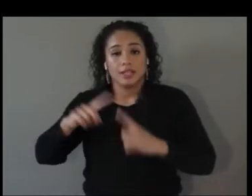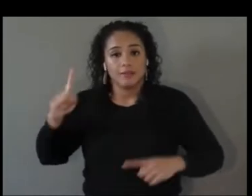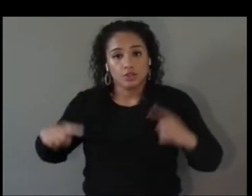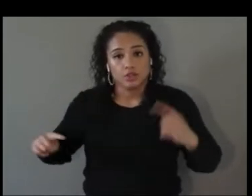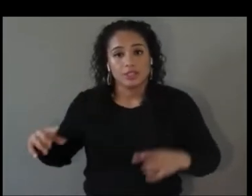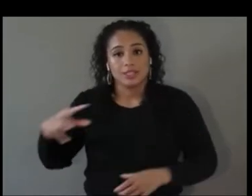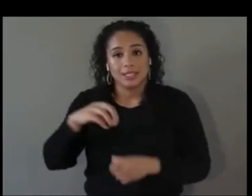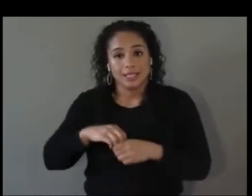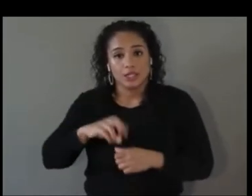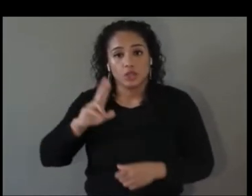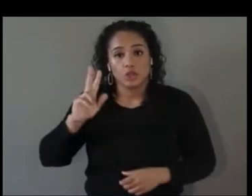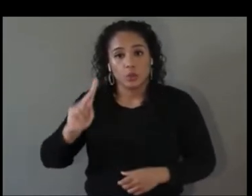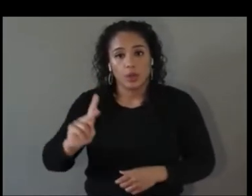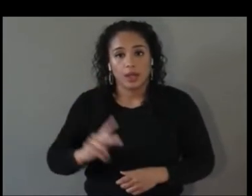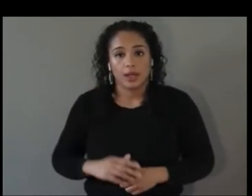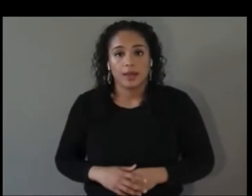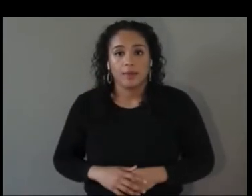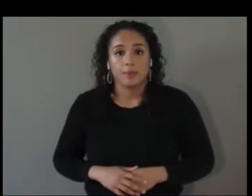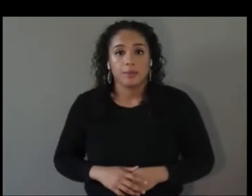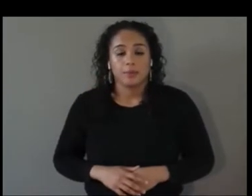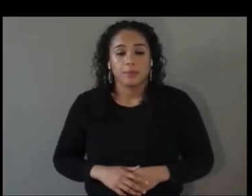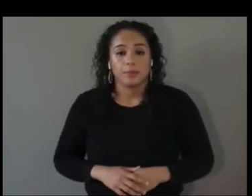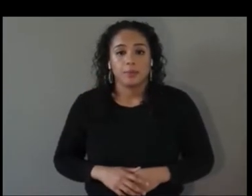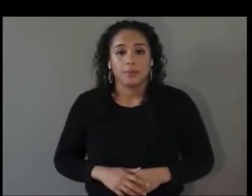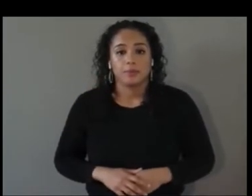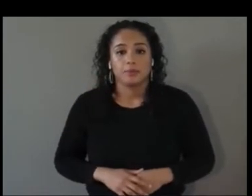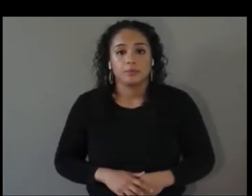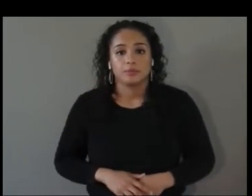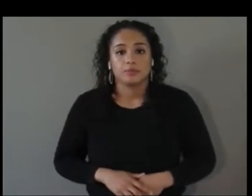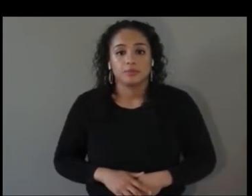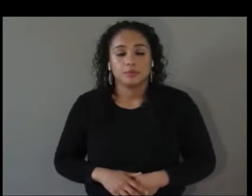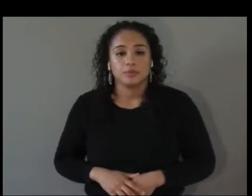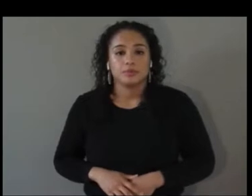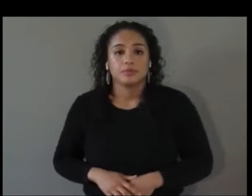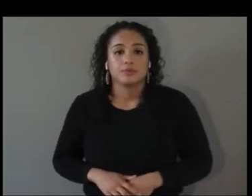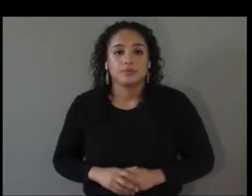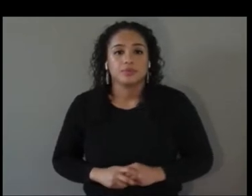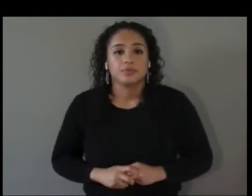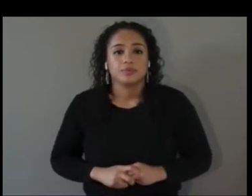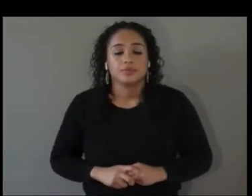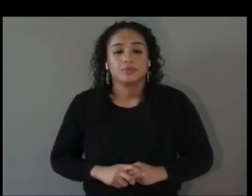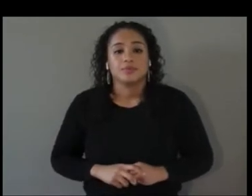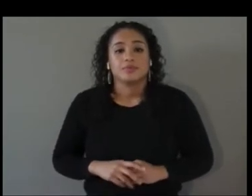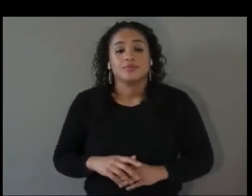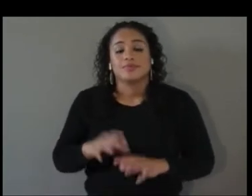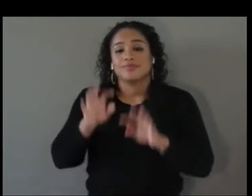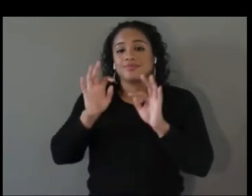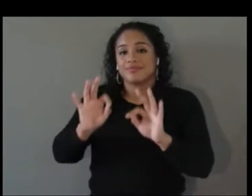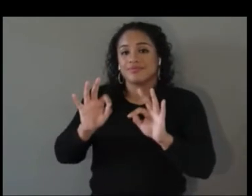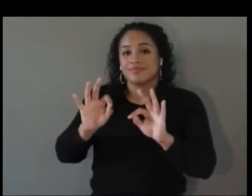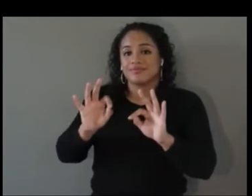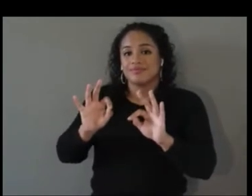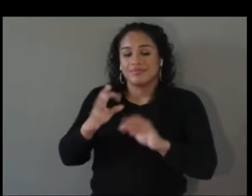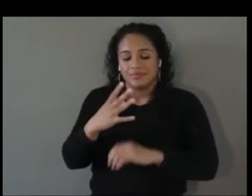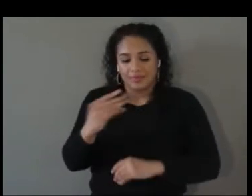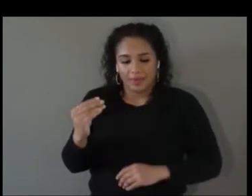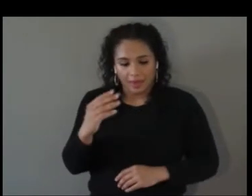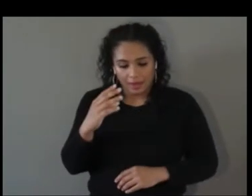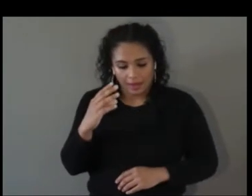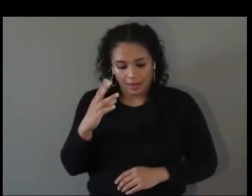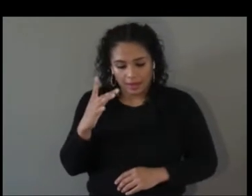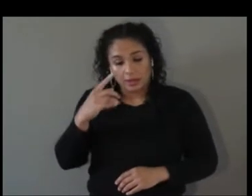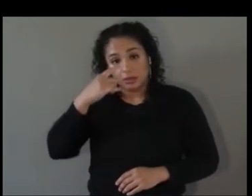And can you tell me a little bit about the purpose of the XR diversity initiative?